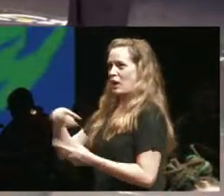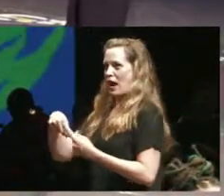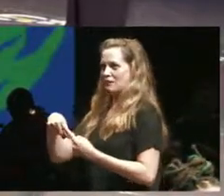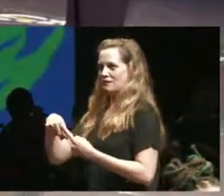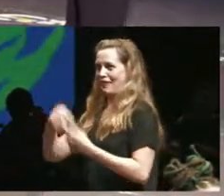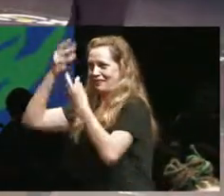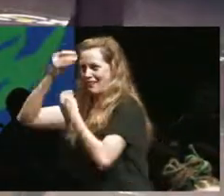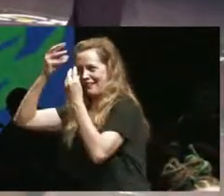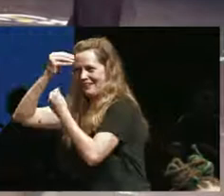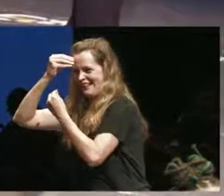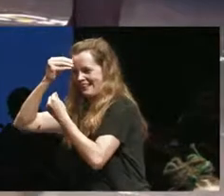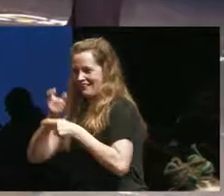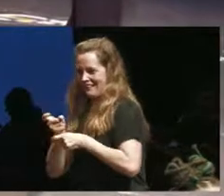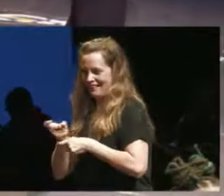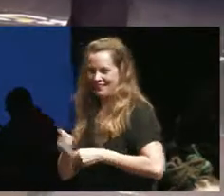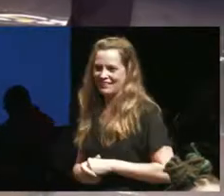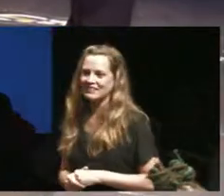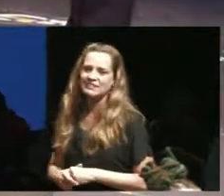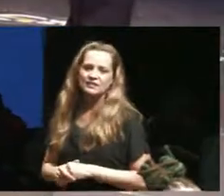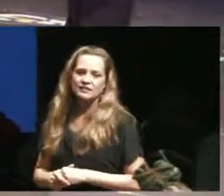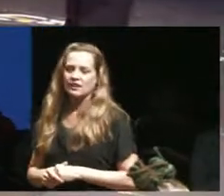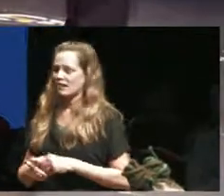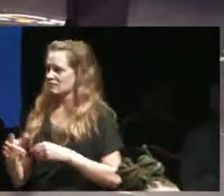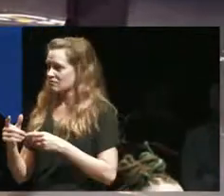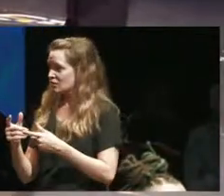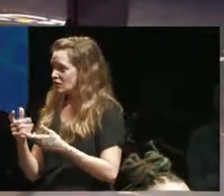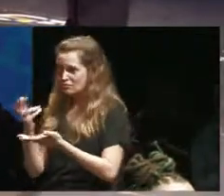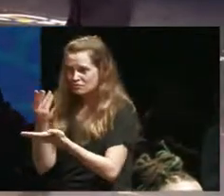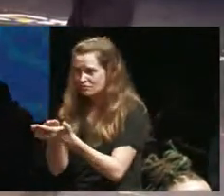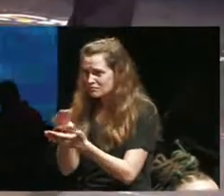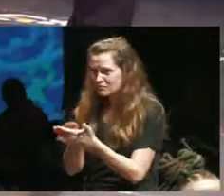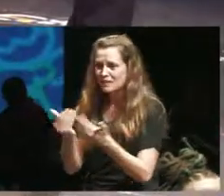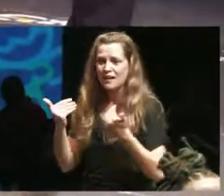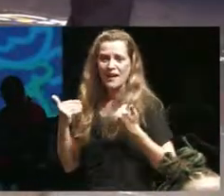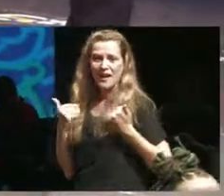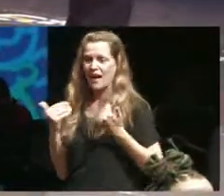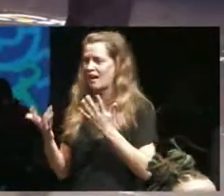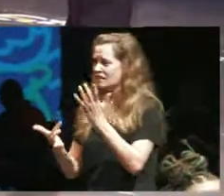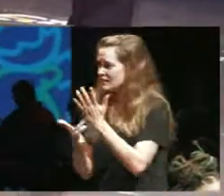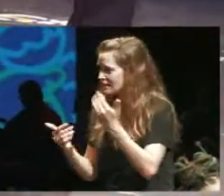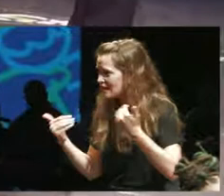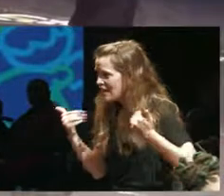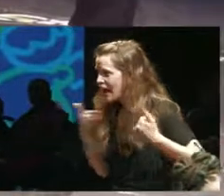that that we already have the tools and resources stuff has been written down we